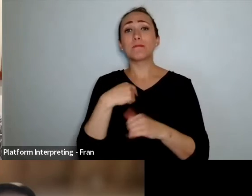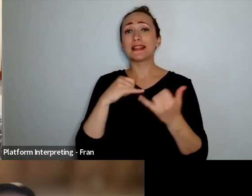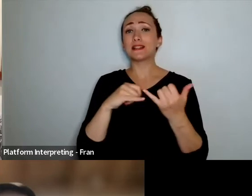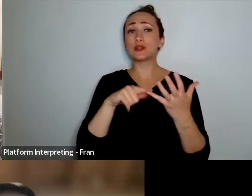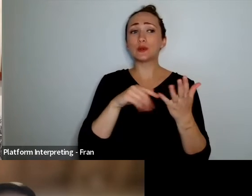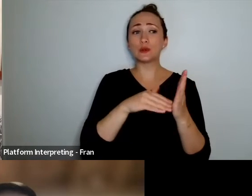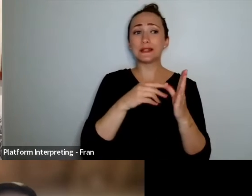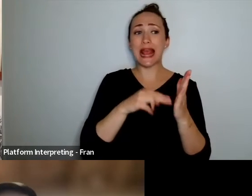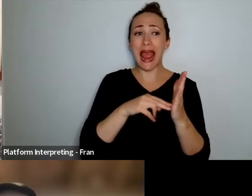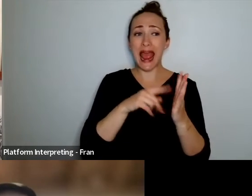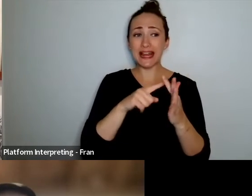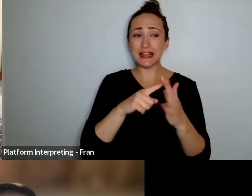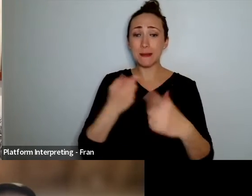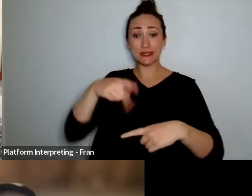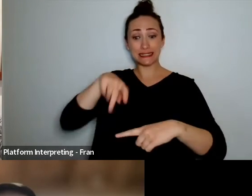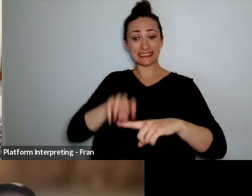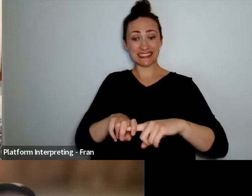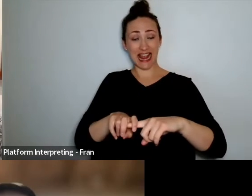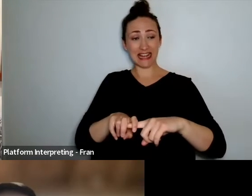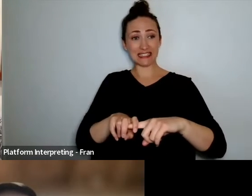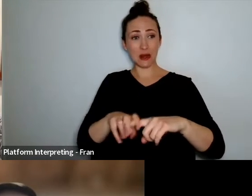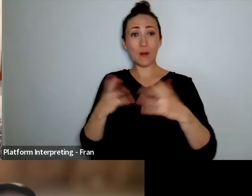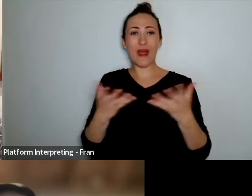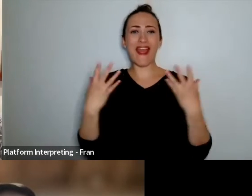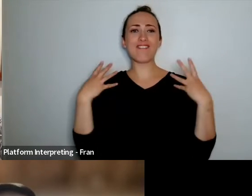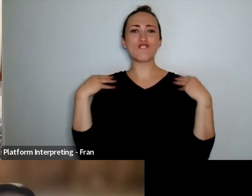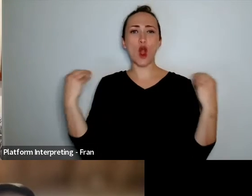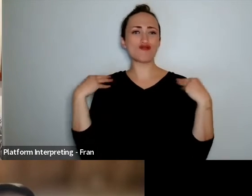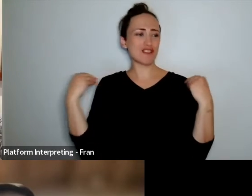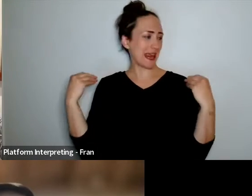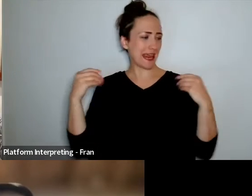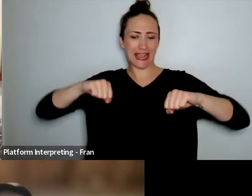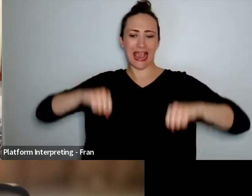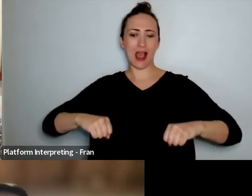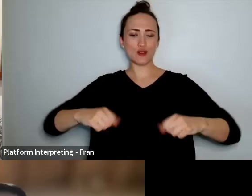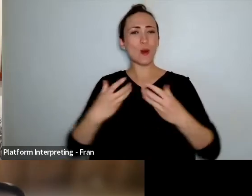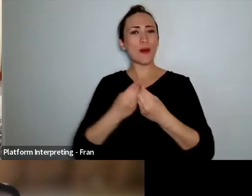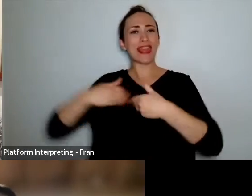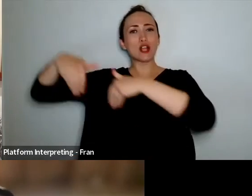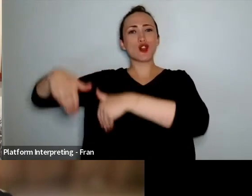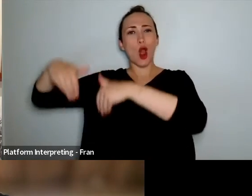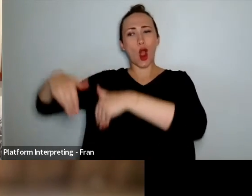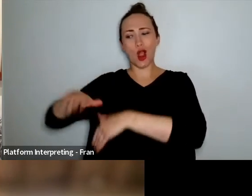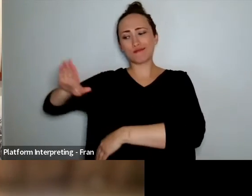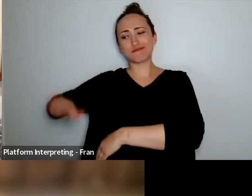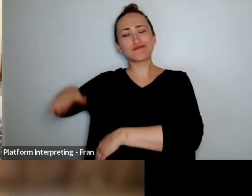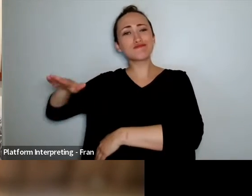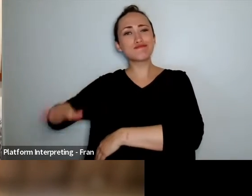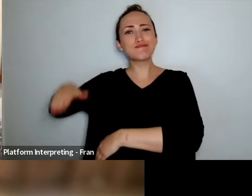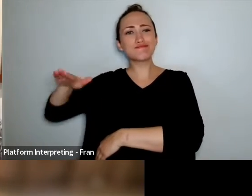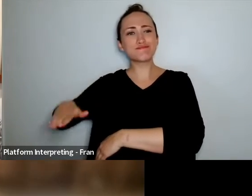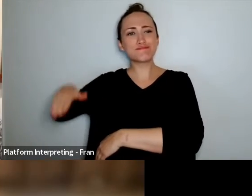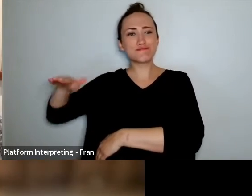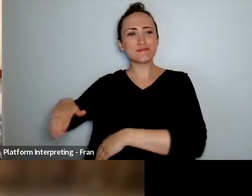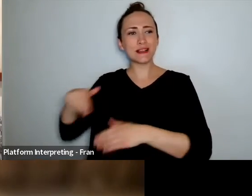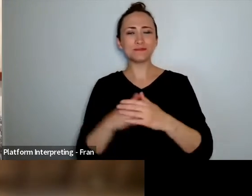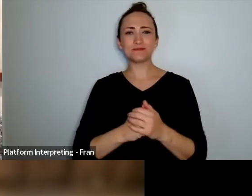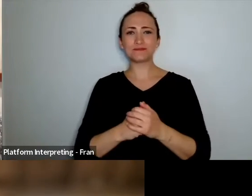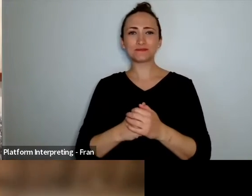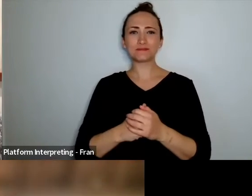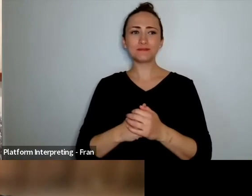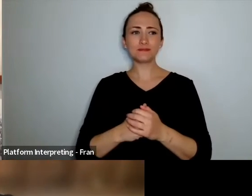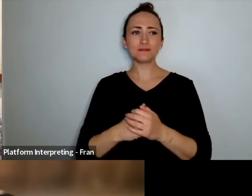I'm sitting here on my furry couch with my furry dog sitting next to me and um and I'm Pākehā,